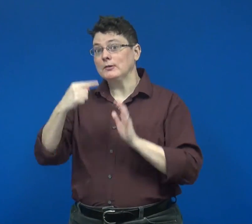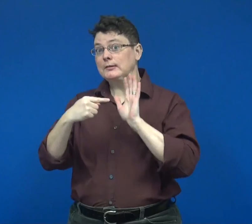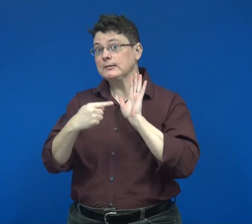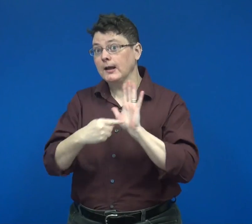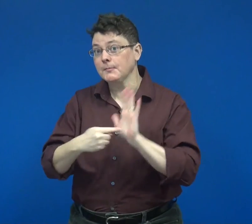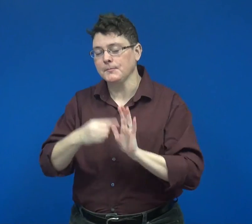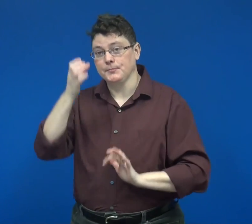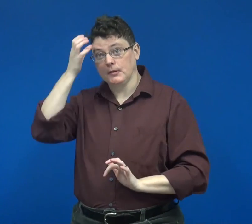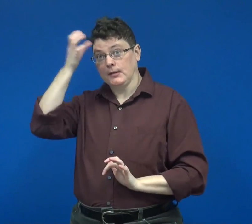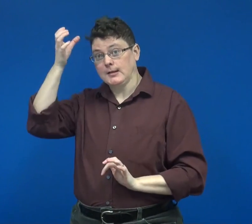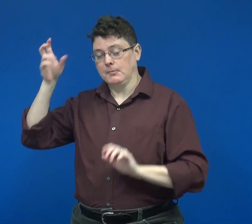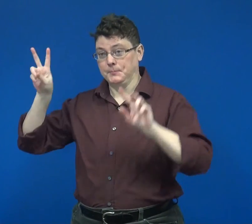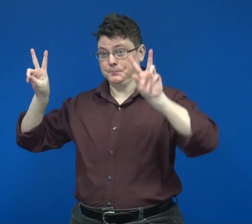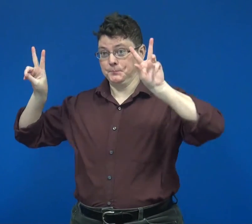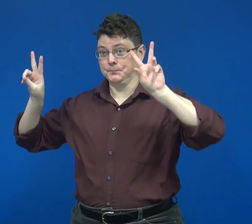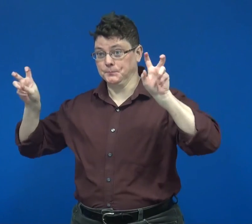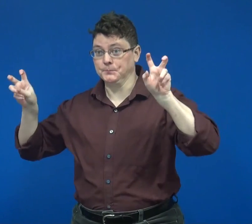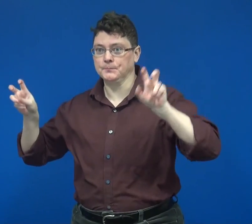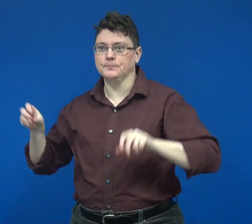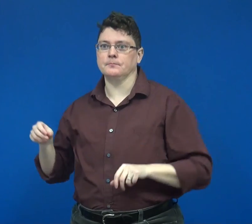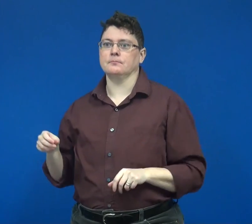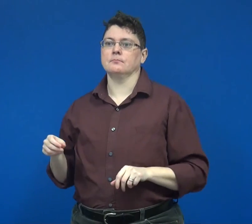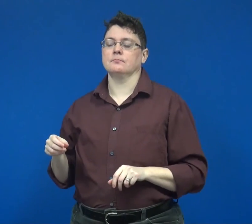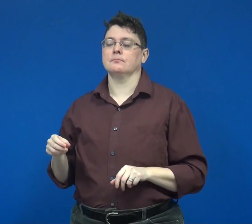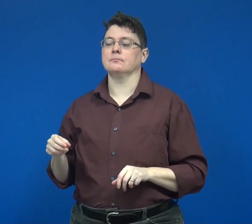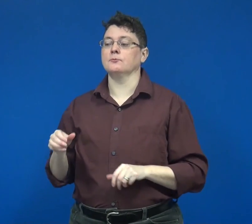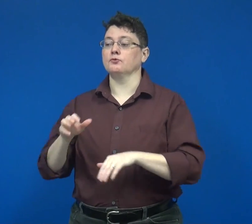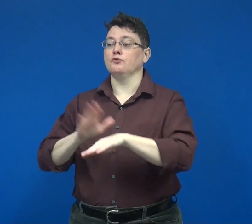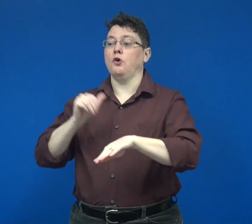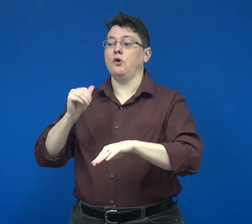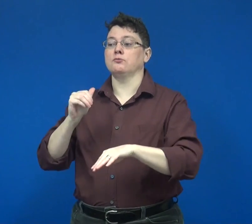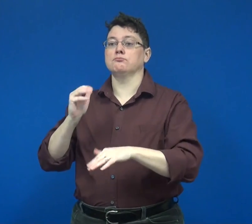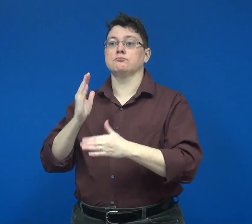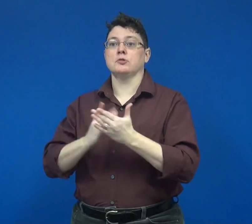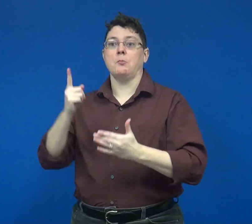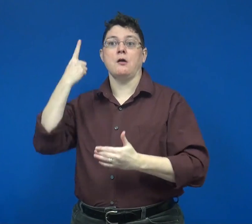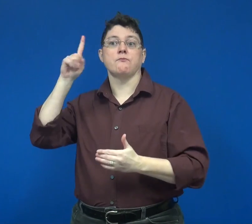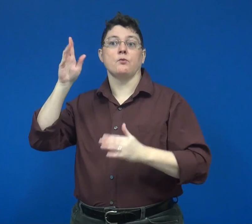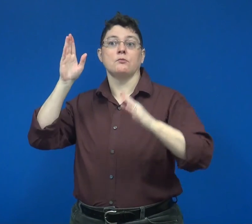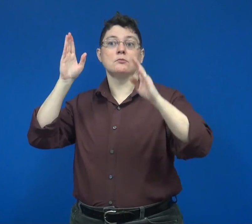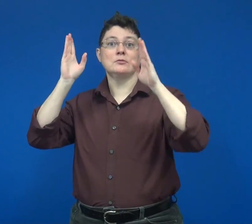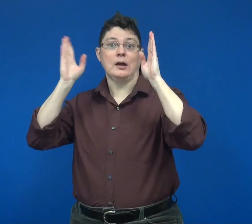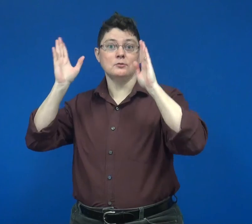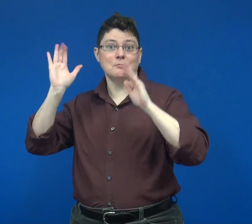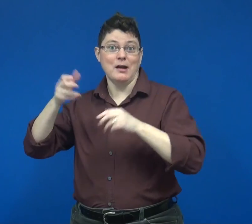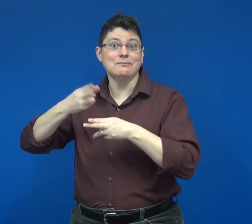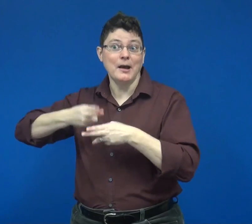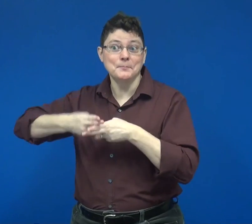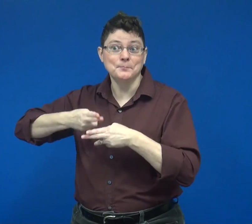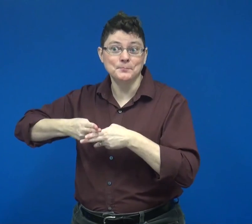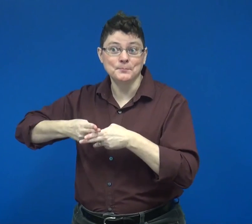For example, the concept “to call someone by name for attention”